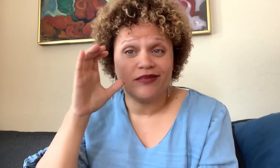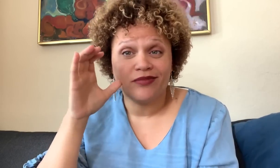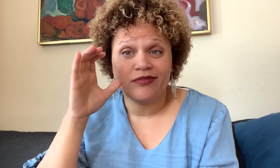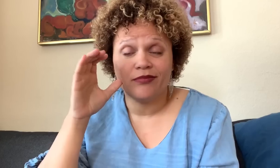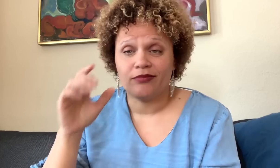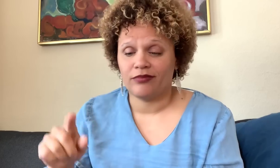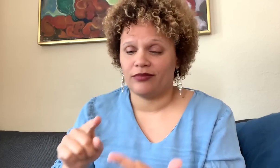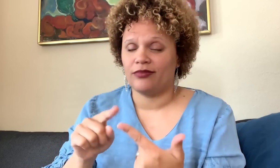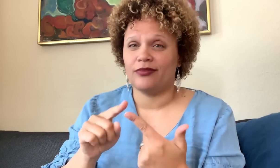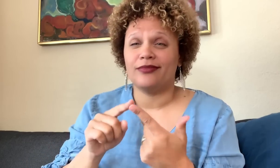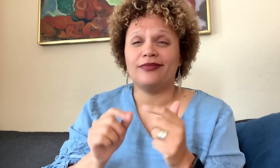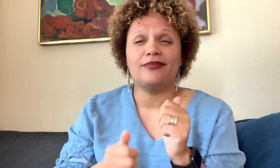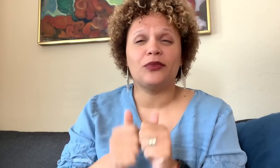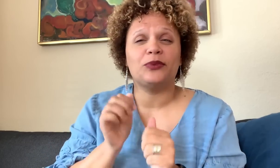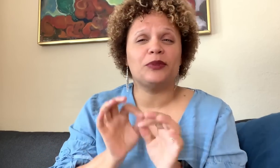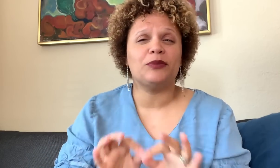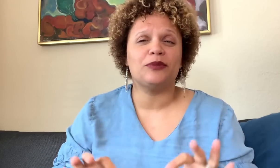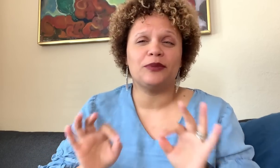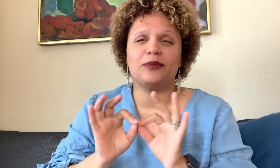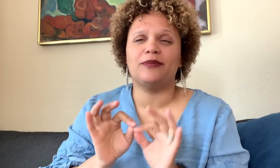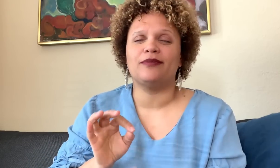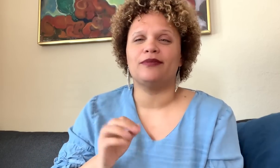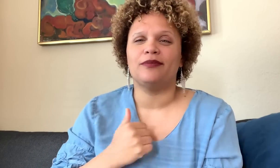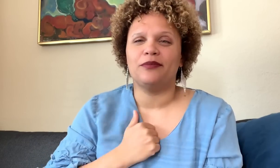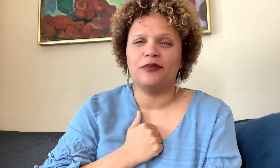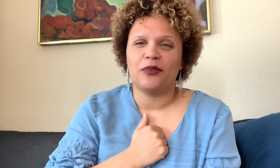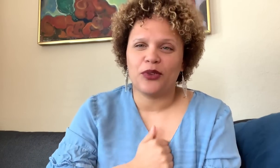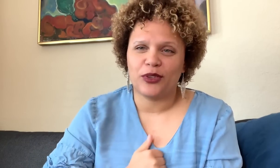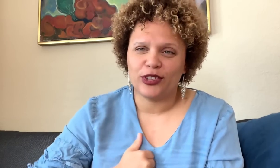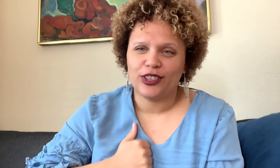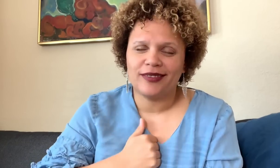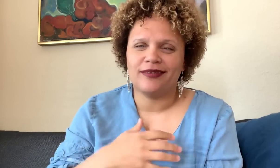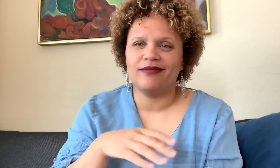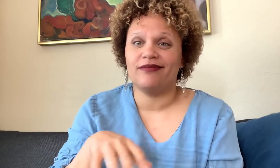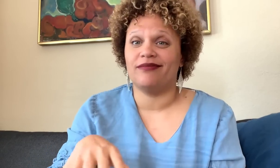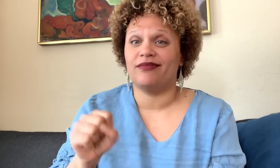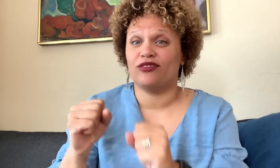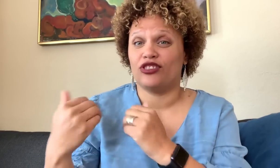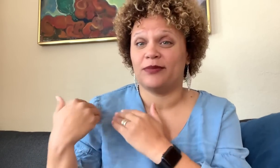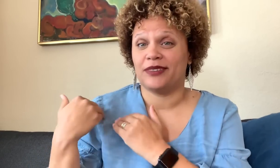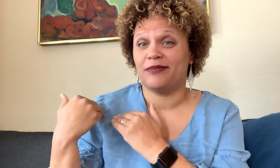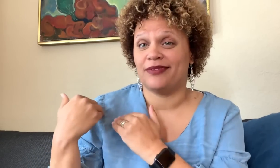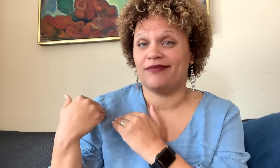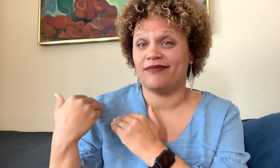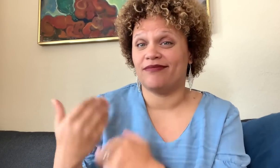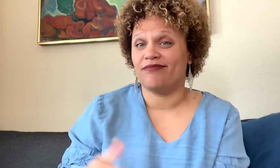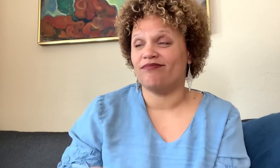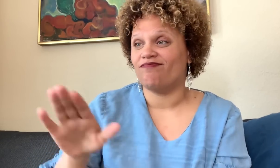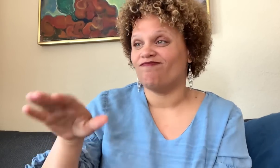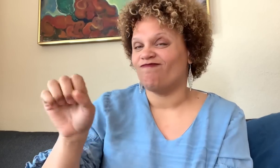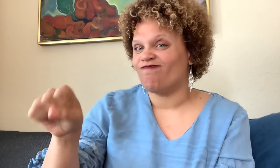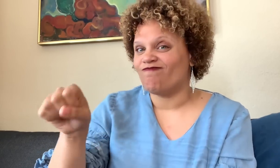So, listen, and most importantly, apologize. Take responsibility.